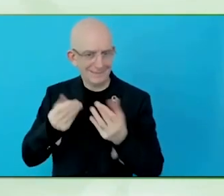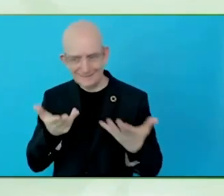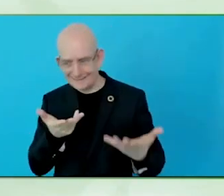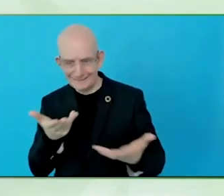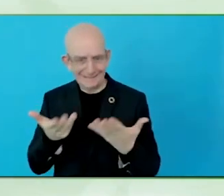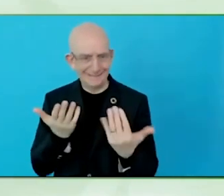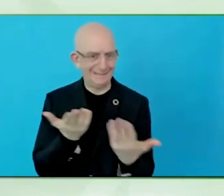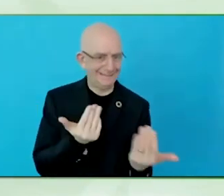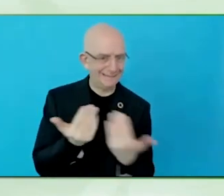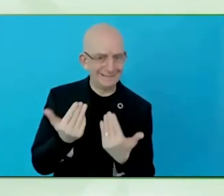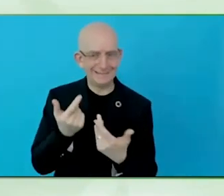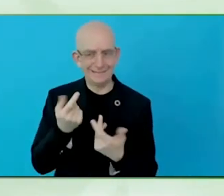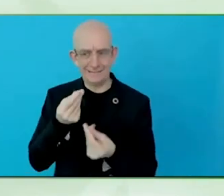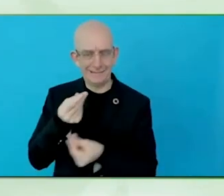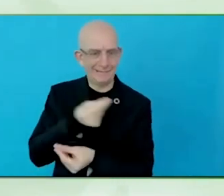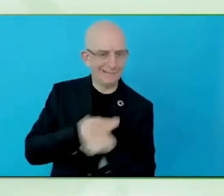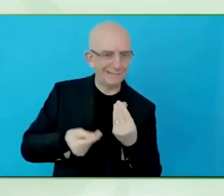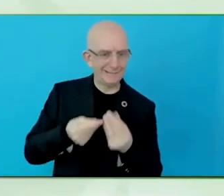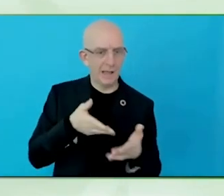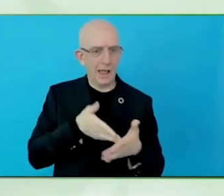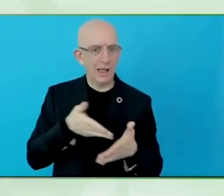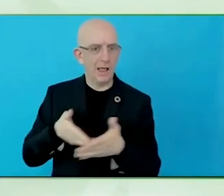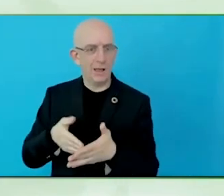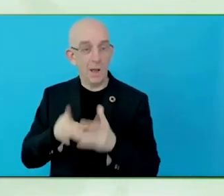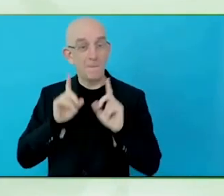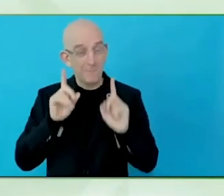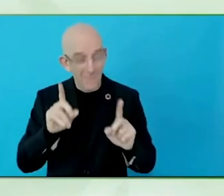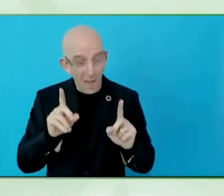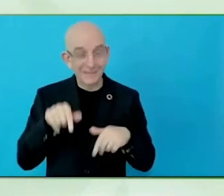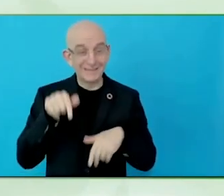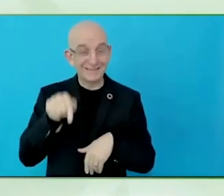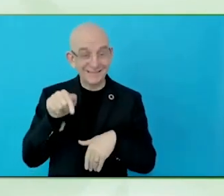They think as a business, we are losing one room, because we are making one big room.